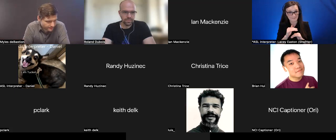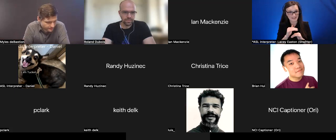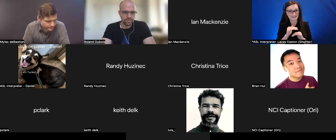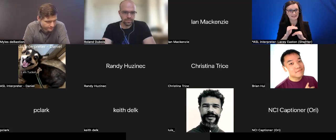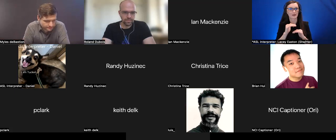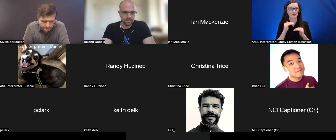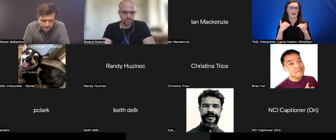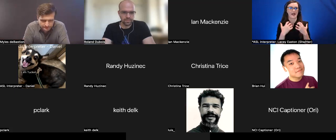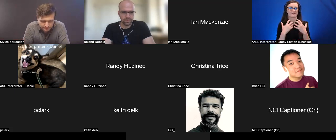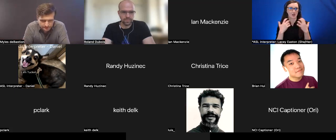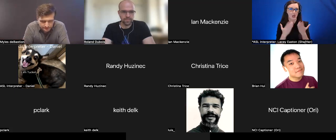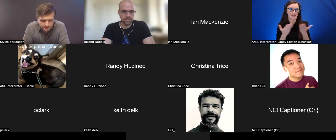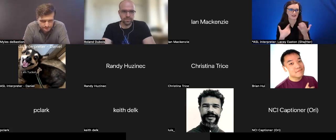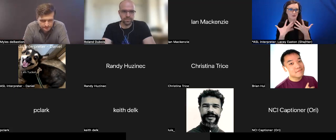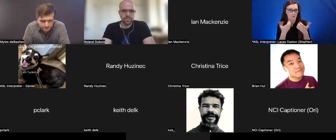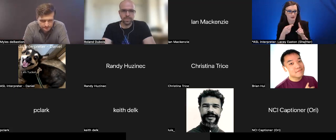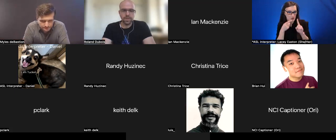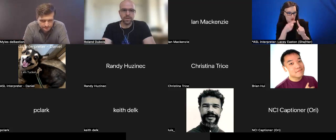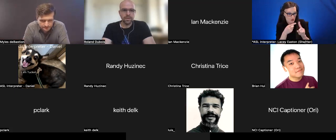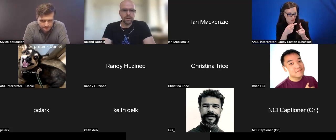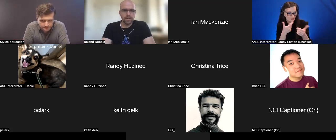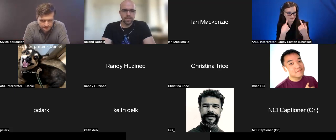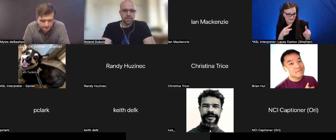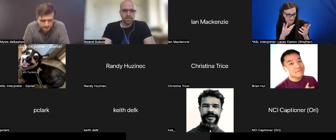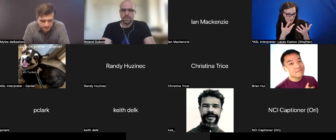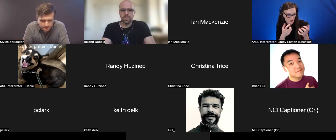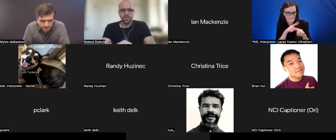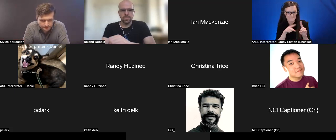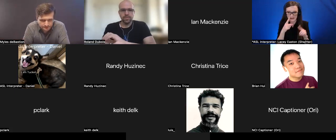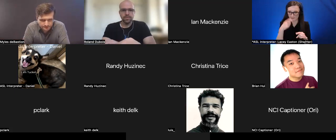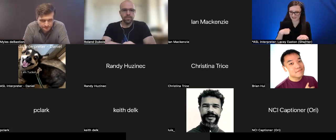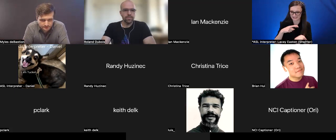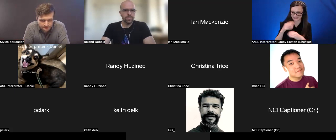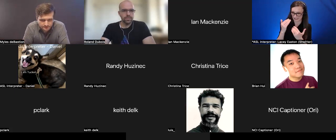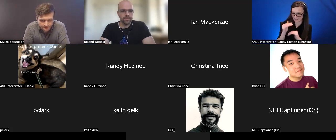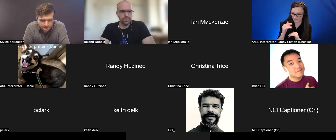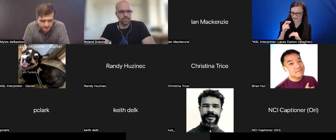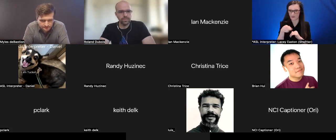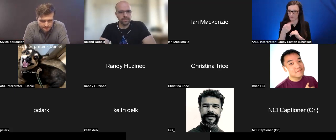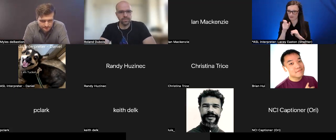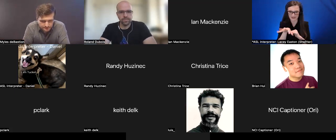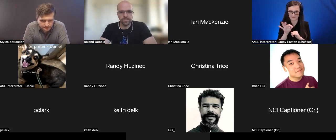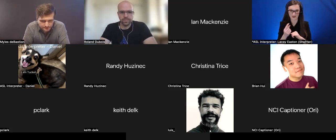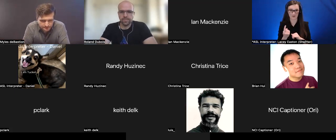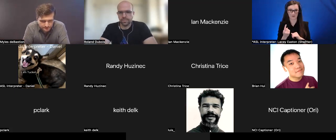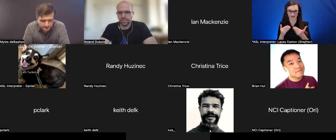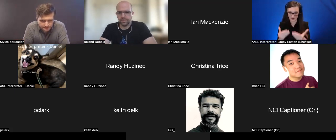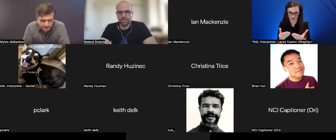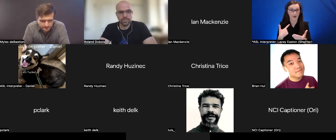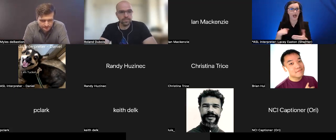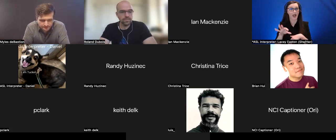to achieve with it, and we had to pick one and go with it -- what I ended up selecting was